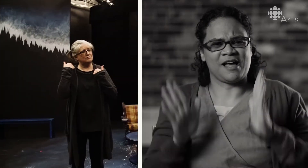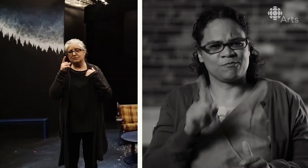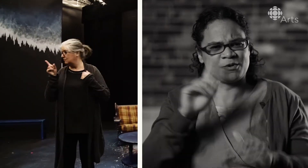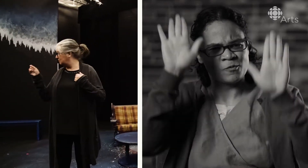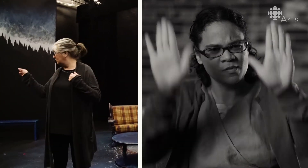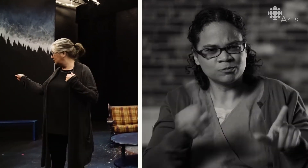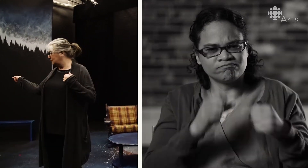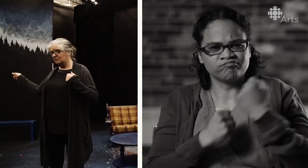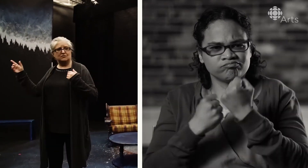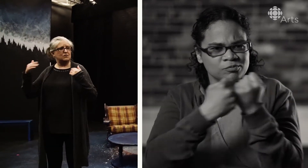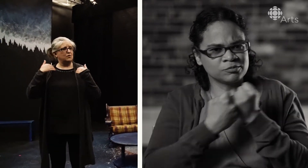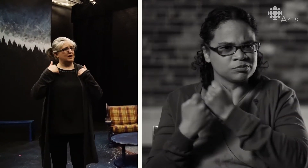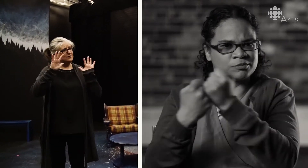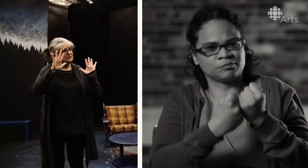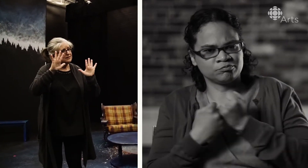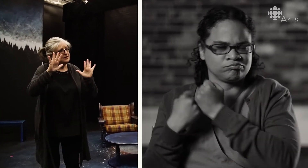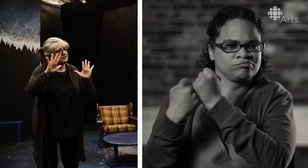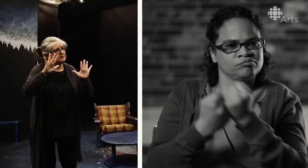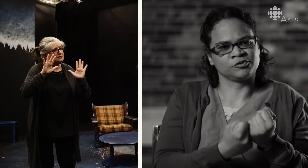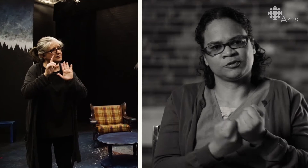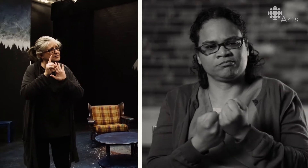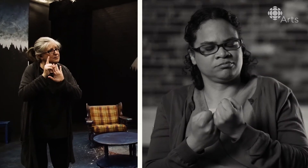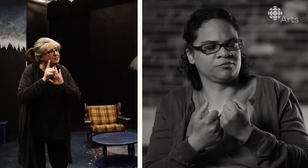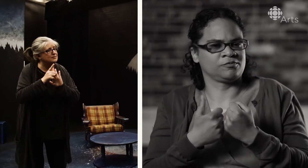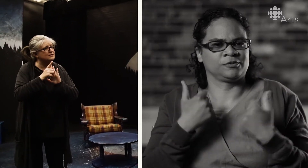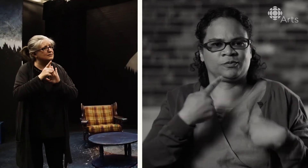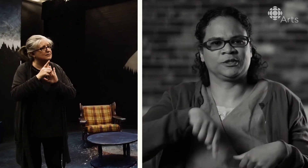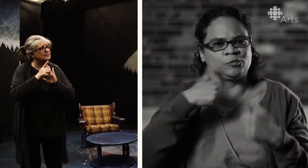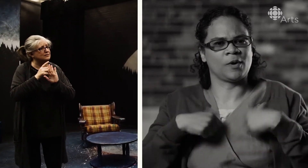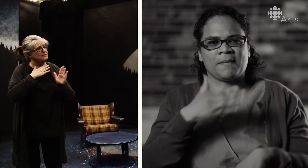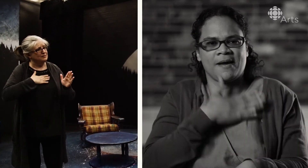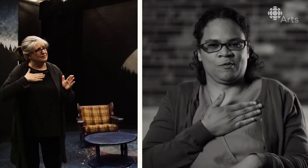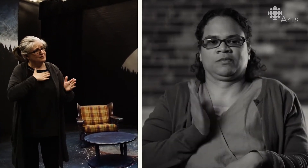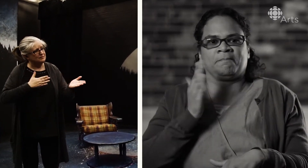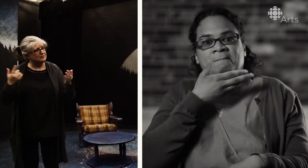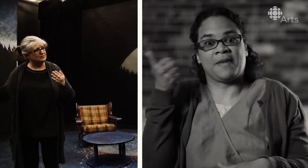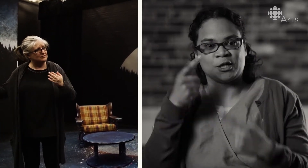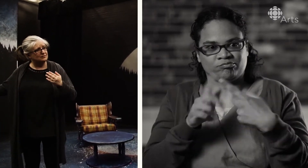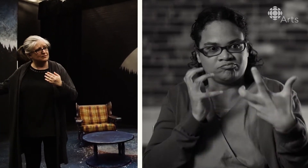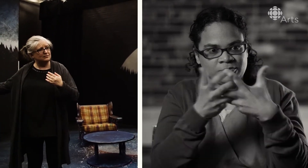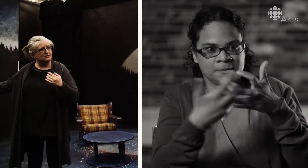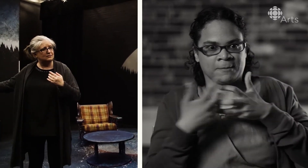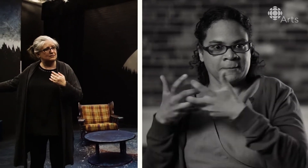And the actors I'm working with are so supportive. We're all so supportive of each other. It's been quite a great experience.